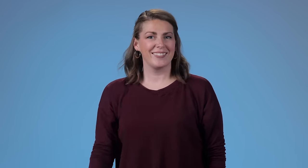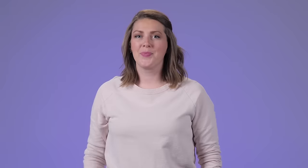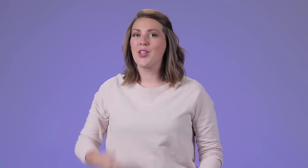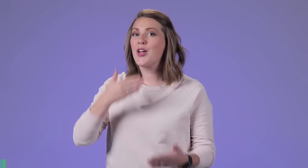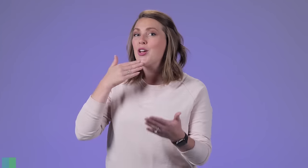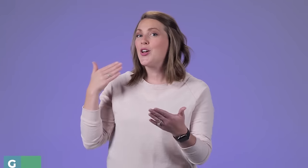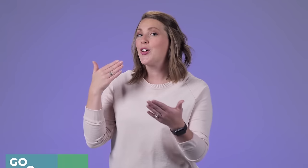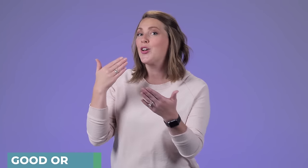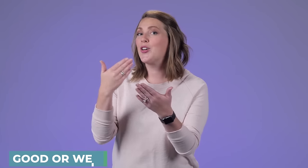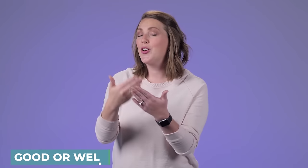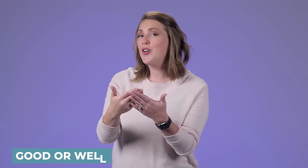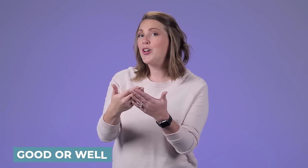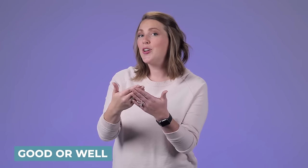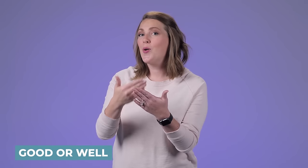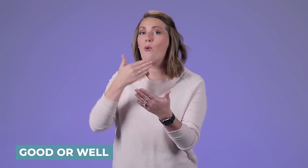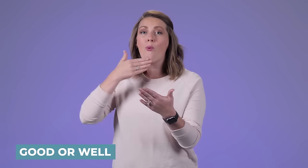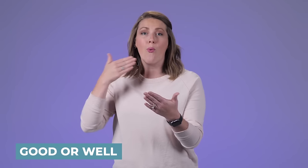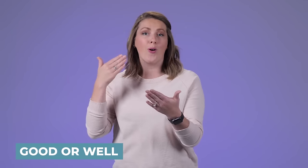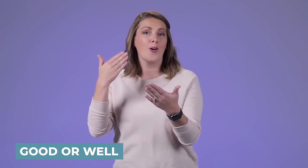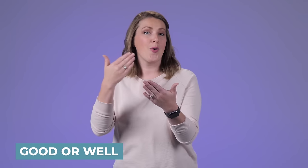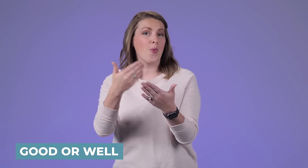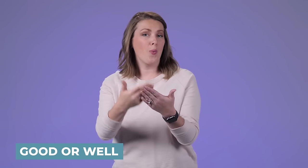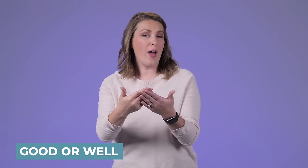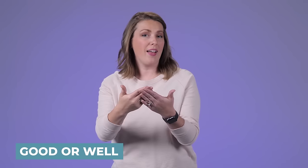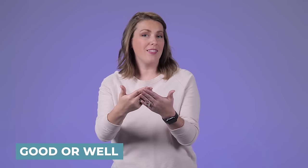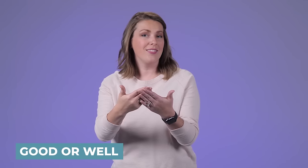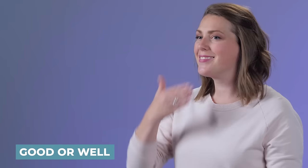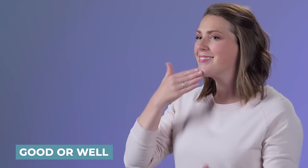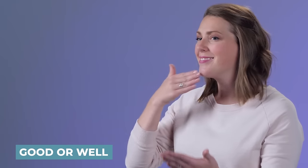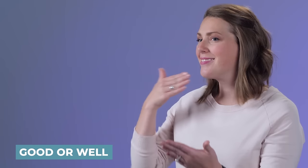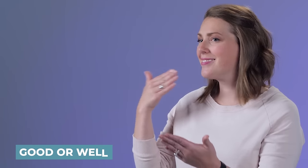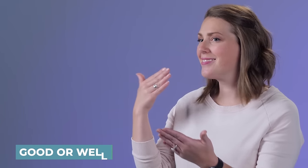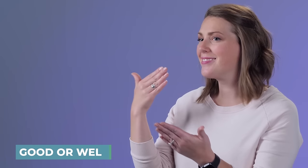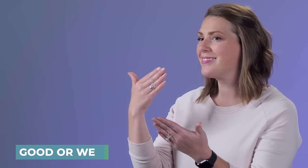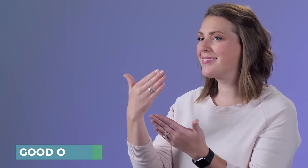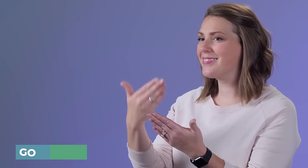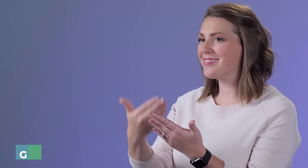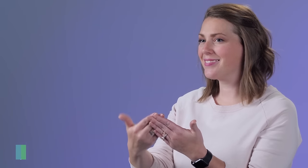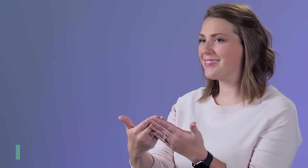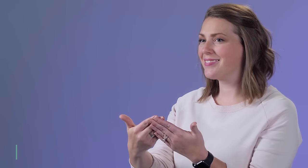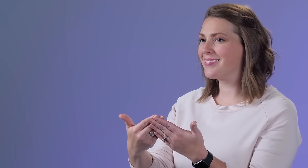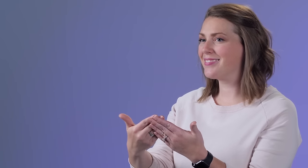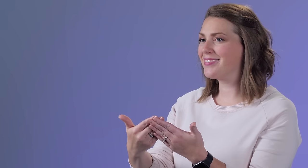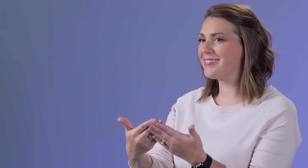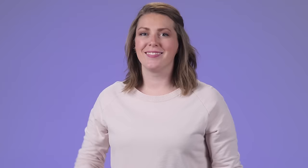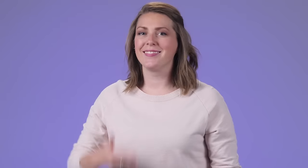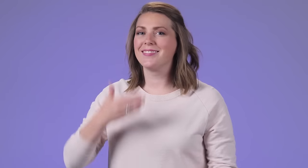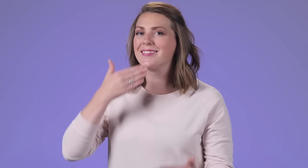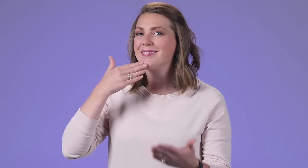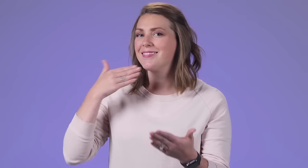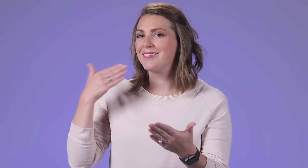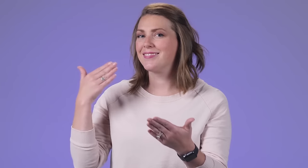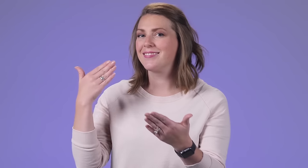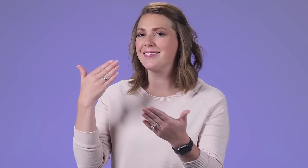'mad or angry.' 'Nothing, nothing much', your 'O' hands are shaking back and forth